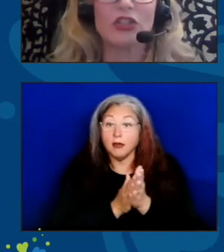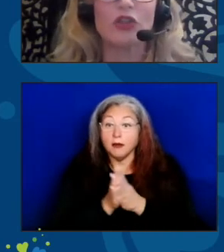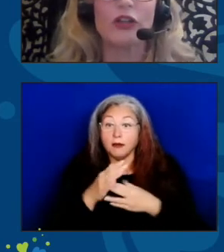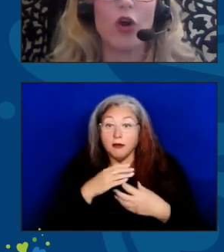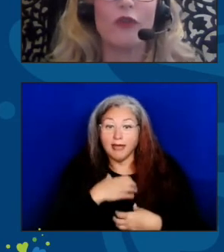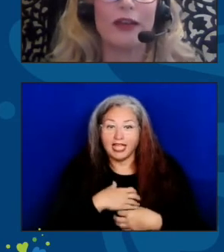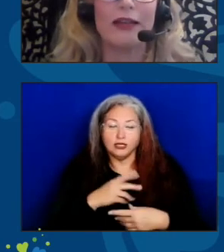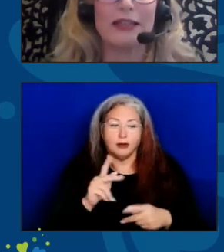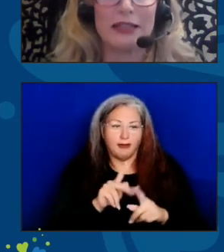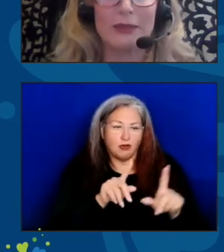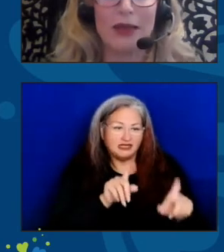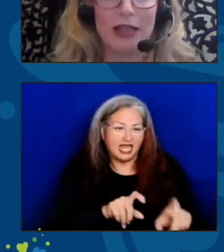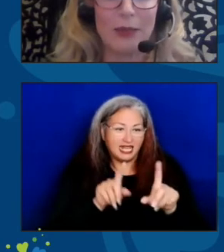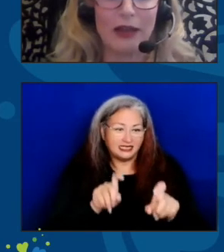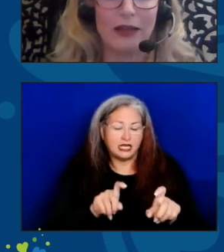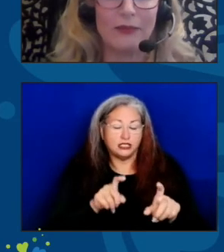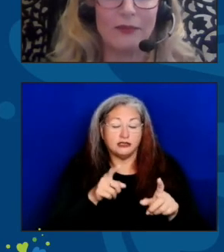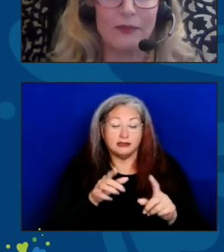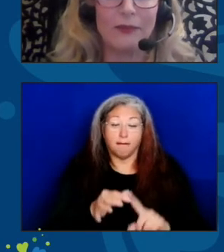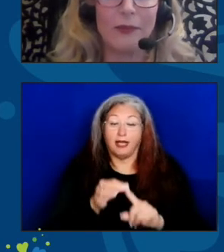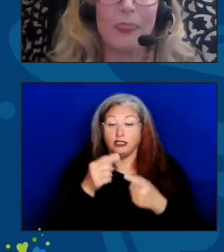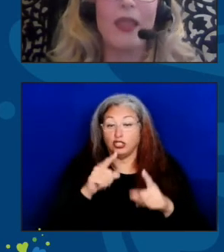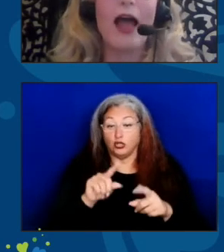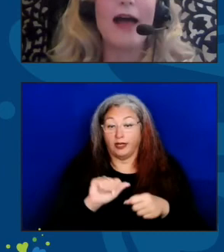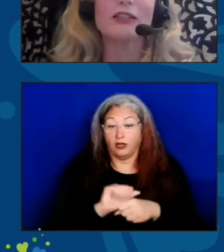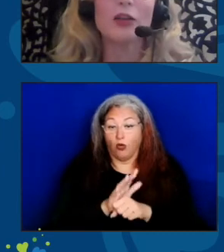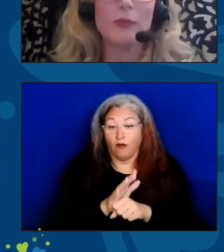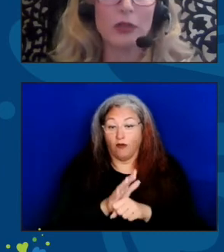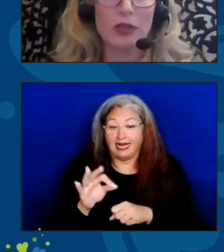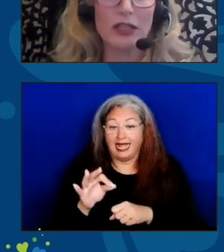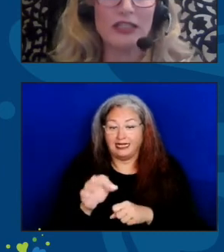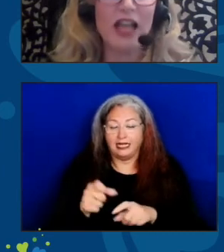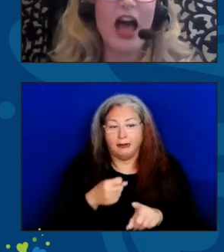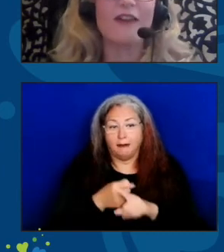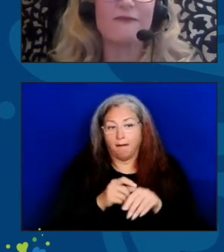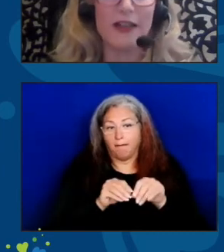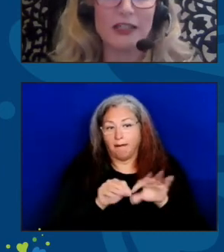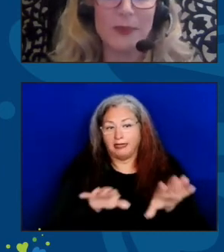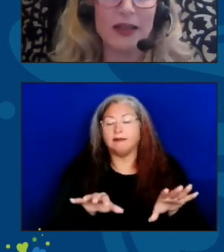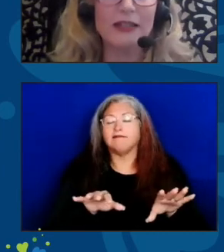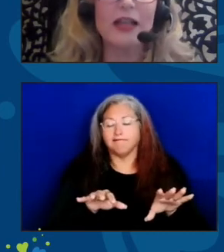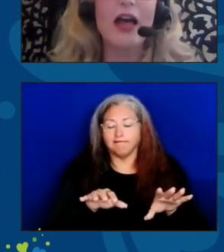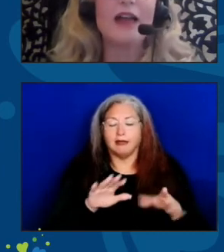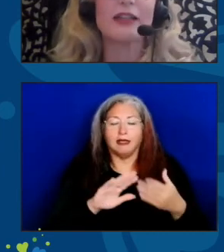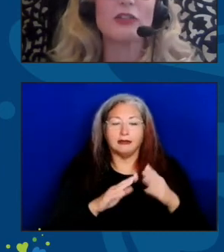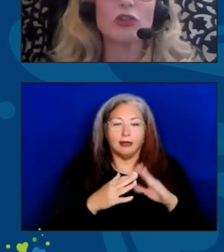during COVID-19 pandemic. As communities and face-based centers